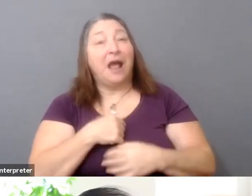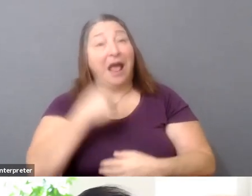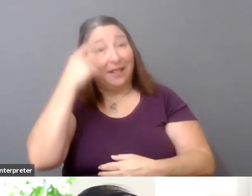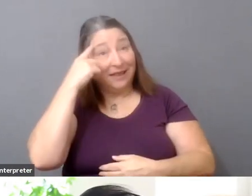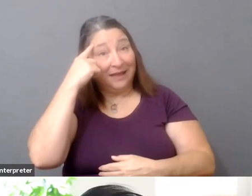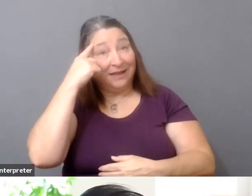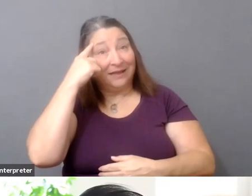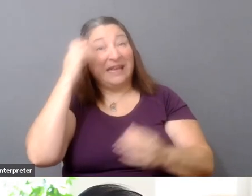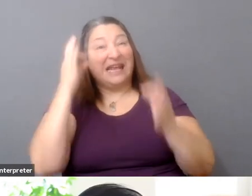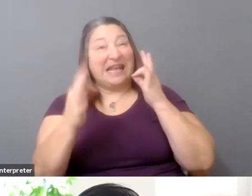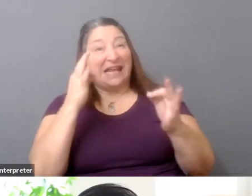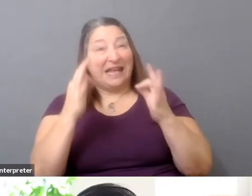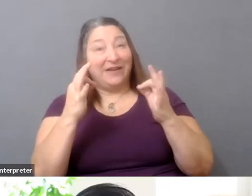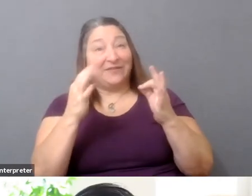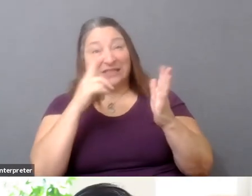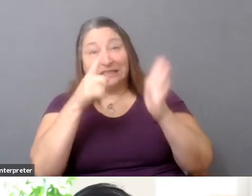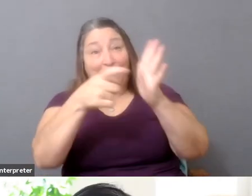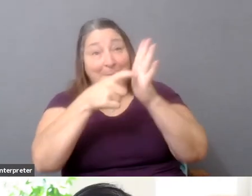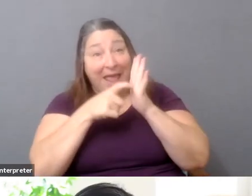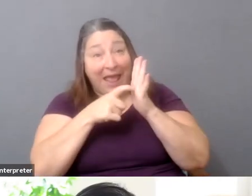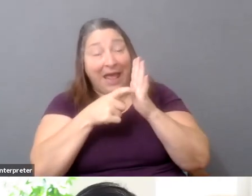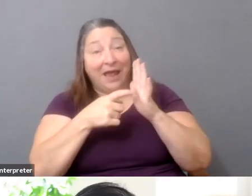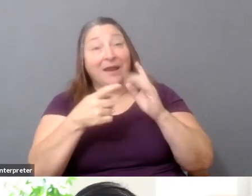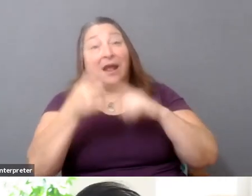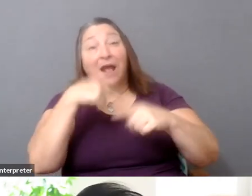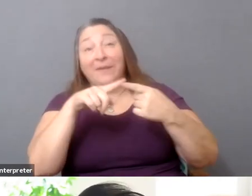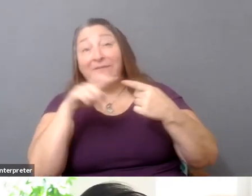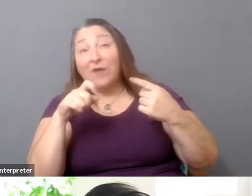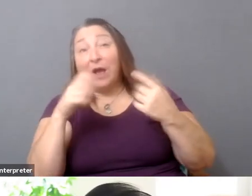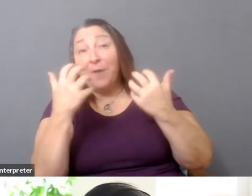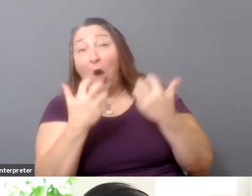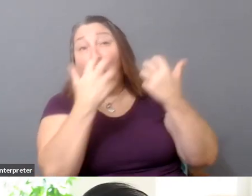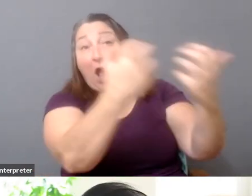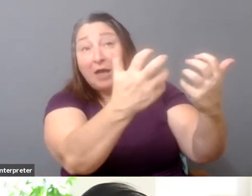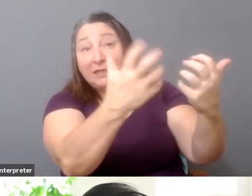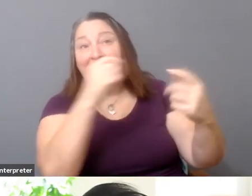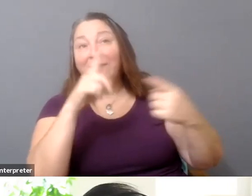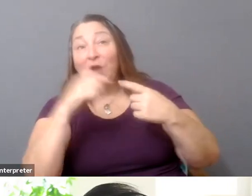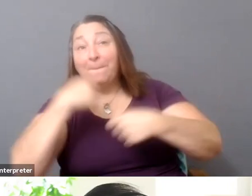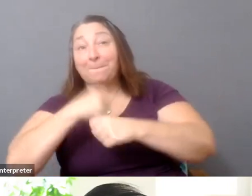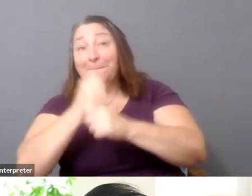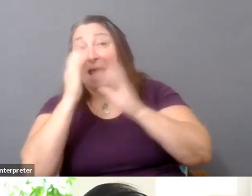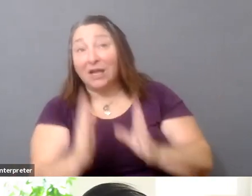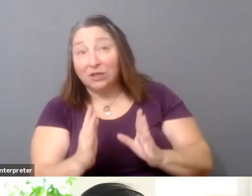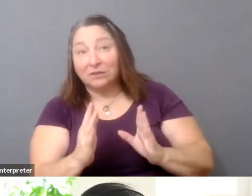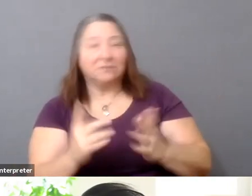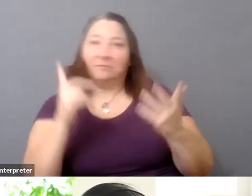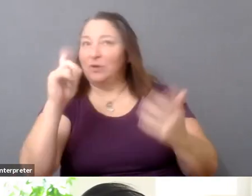a demand coming from audiences and from makers to establish a new norm, that that's